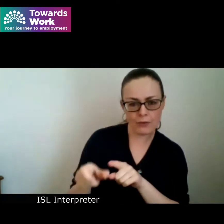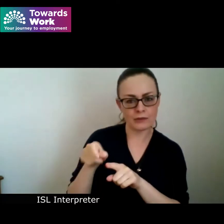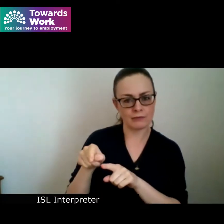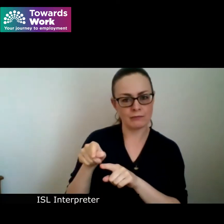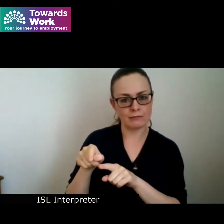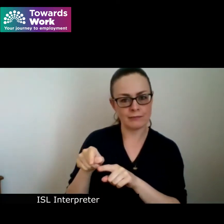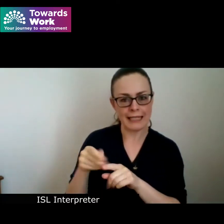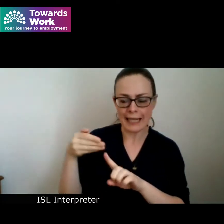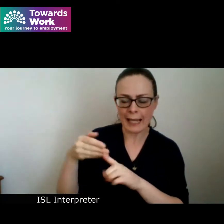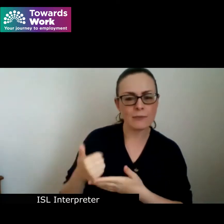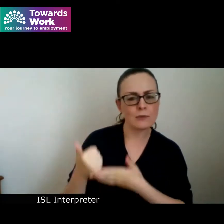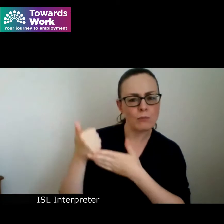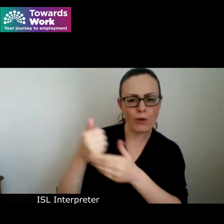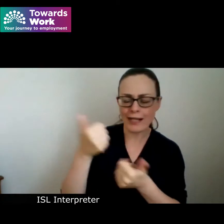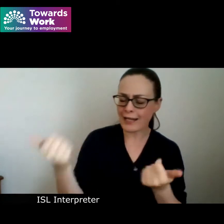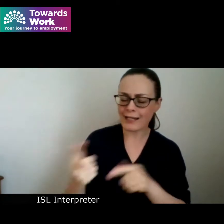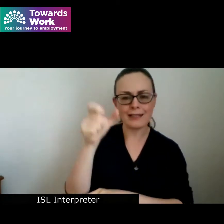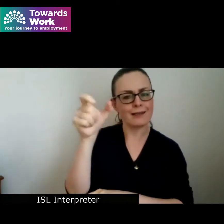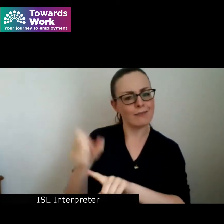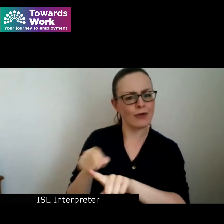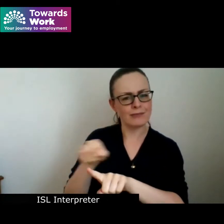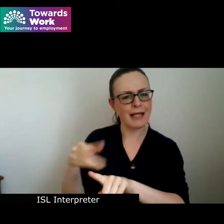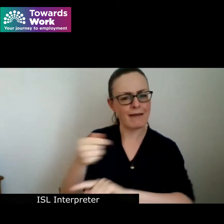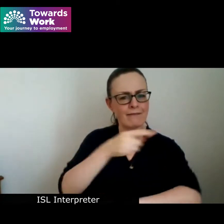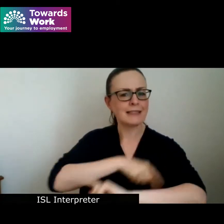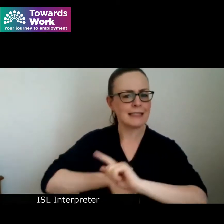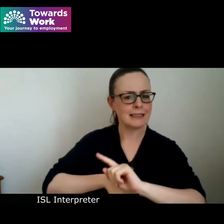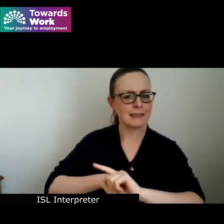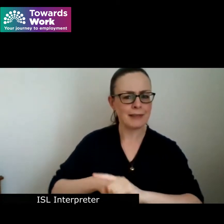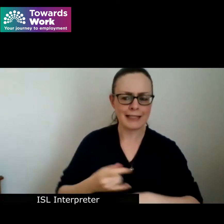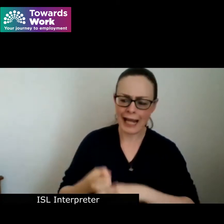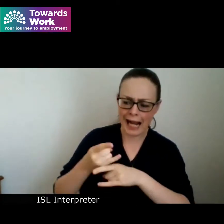any individual who has a disability on their journey toward employment,